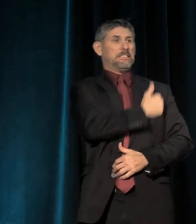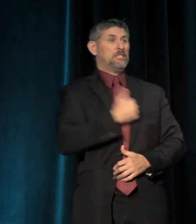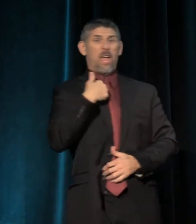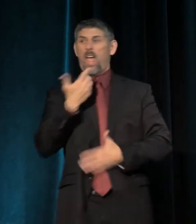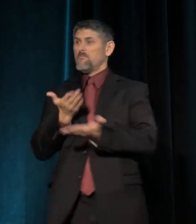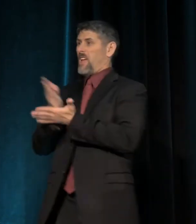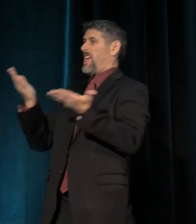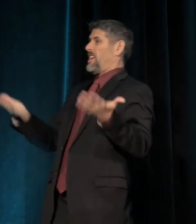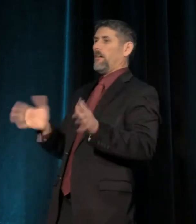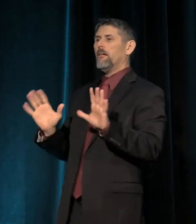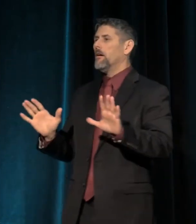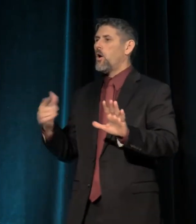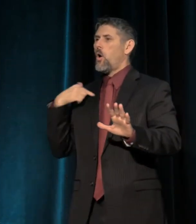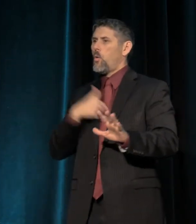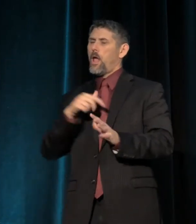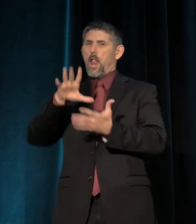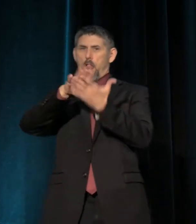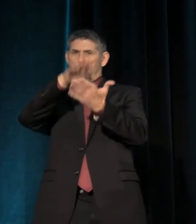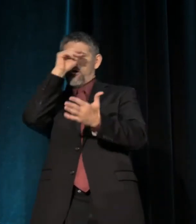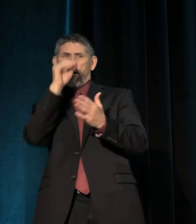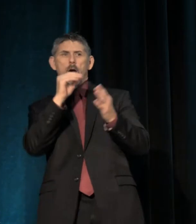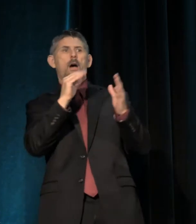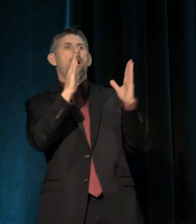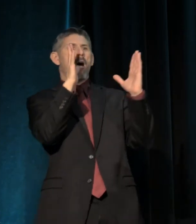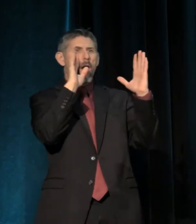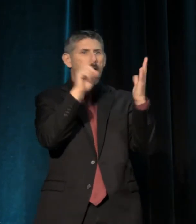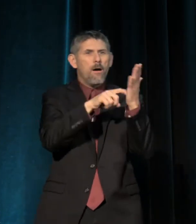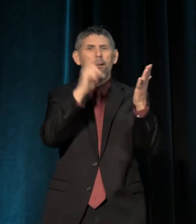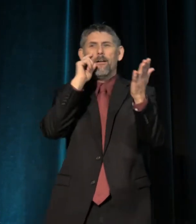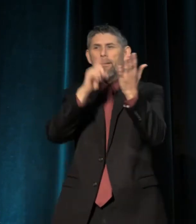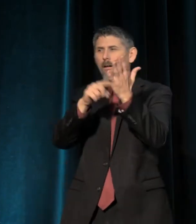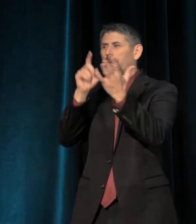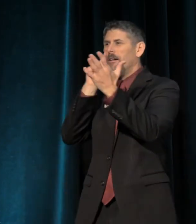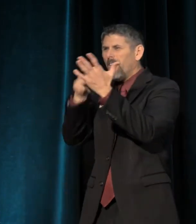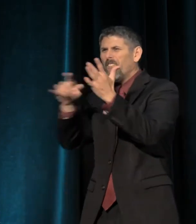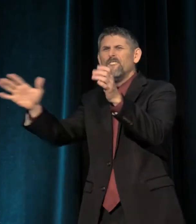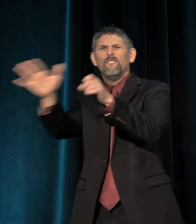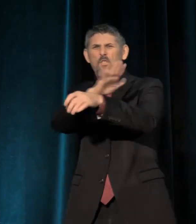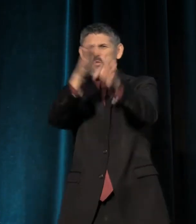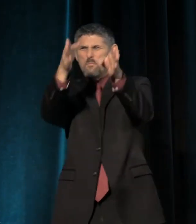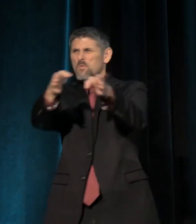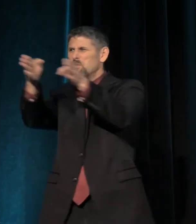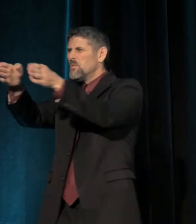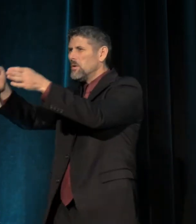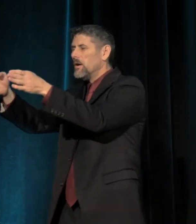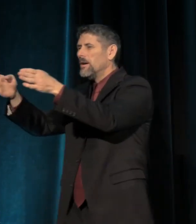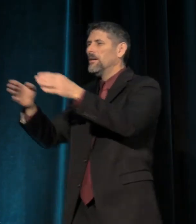and that we learn how to see each other in our full being. And so by the end of 1970s, Toni Cade Bambara